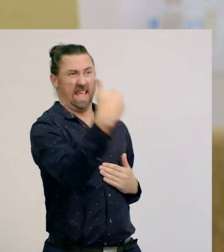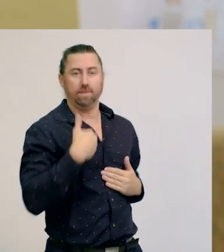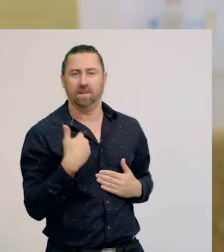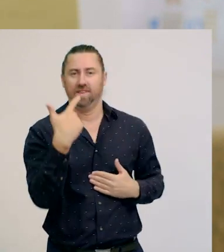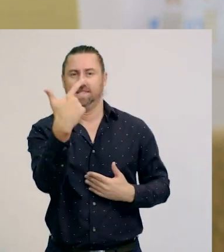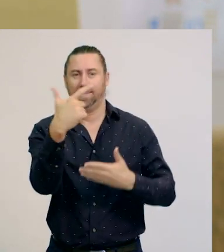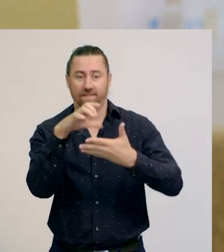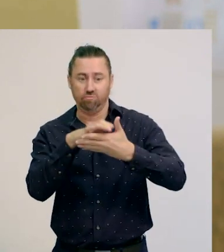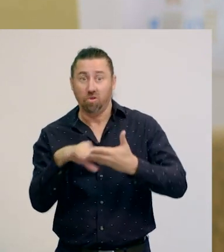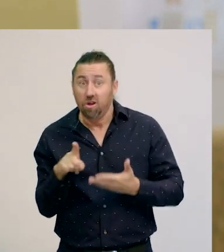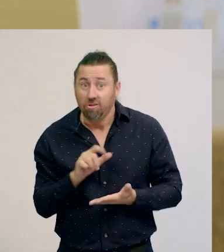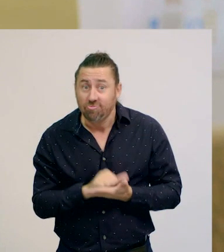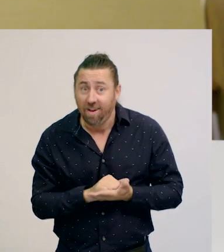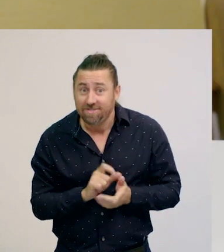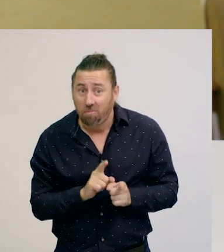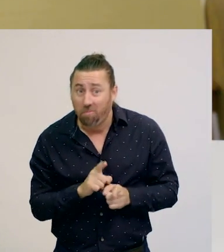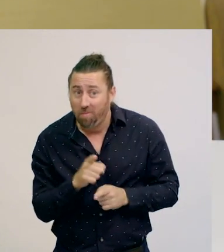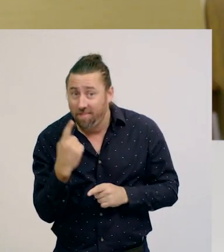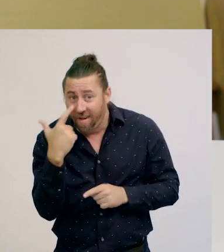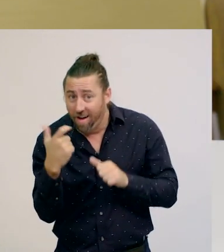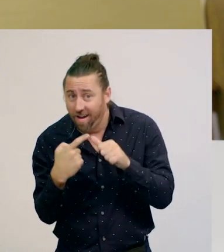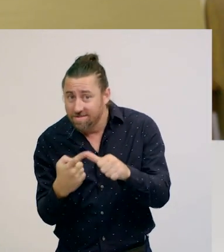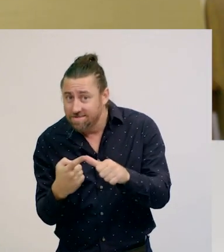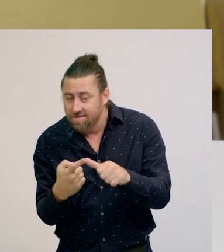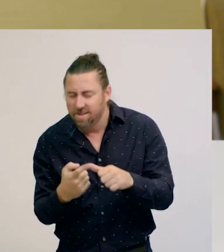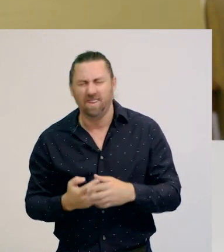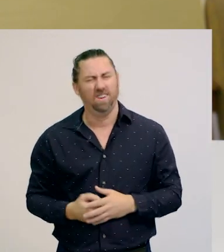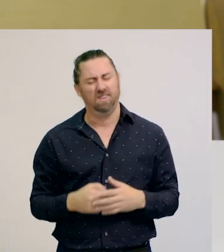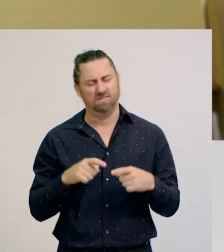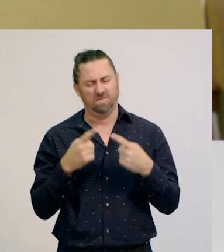I hope you got it correct. There are many ways to get the correct answer,